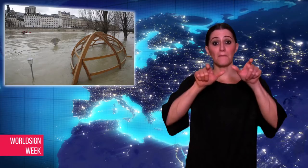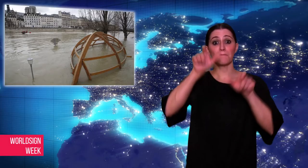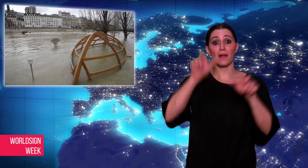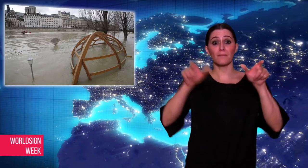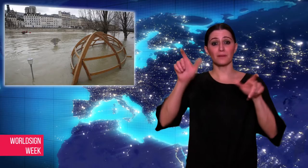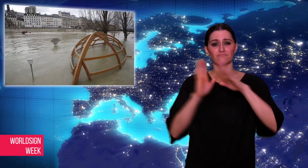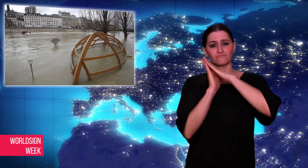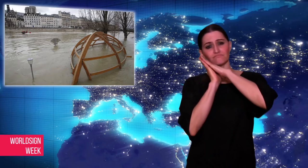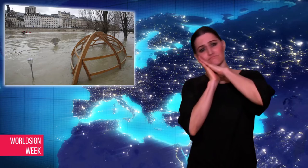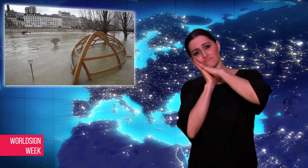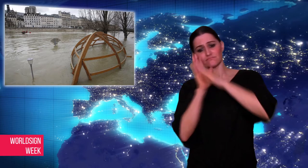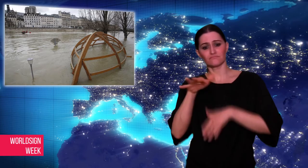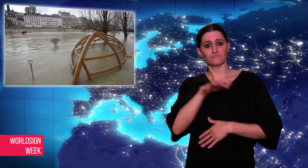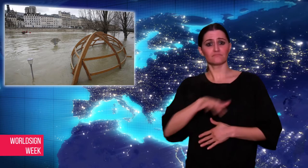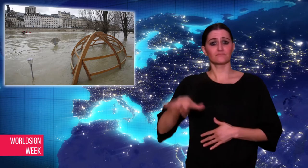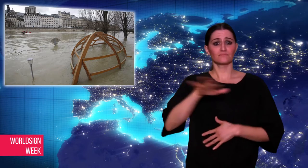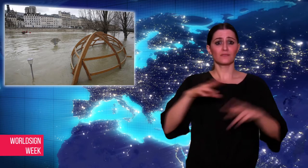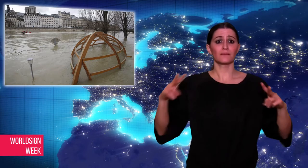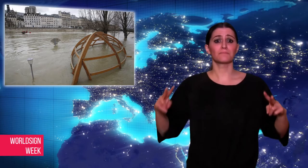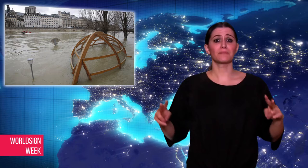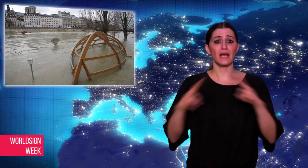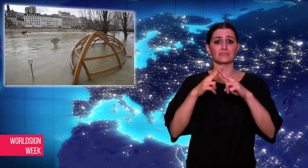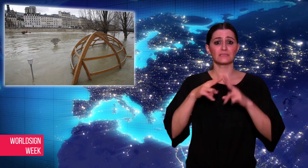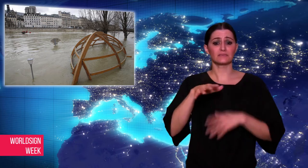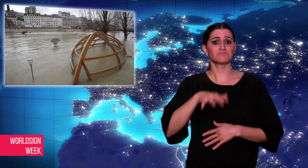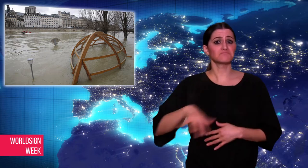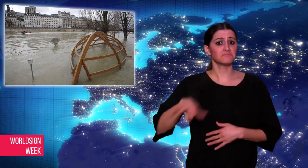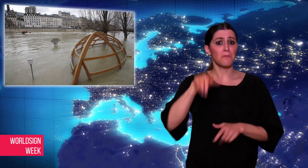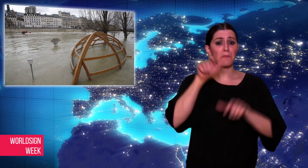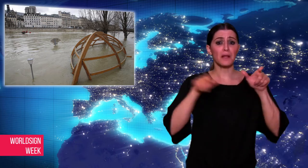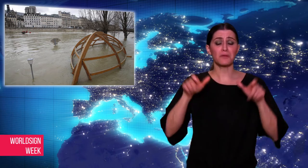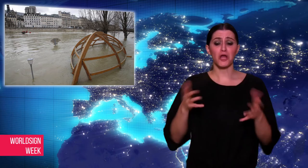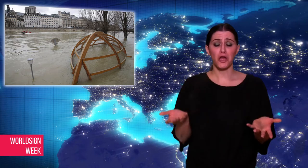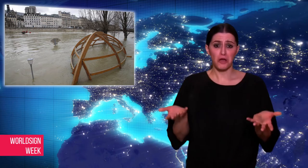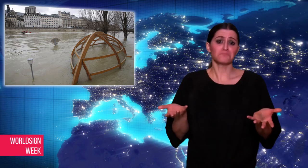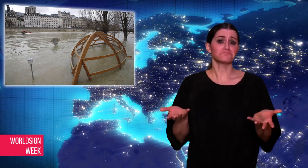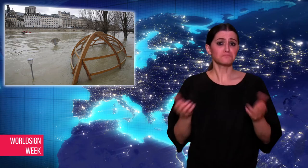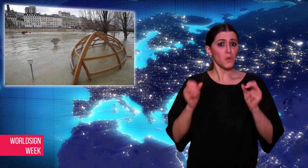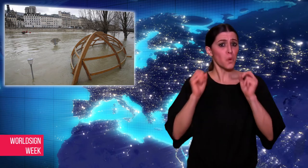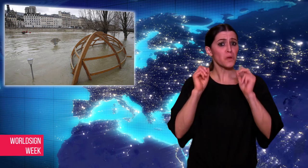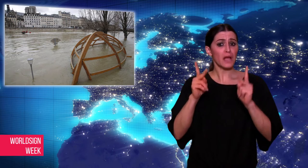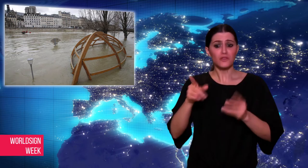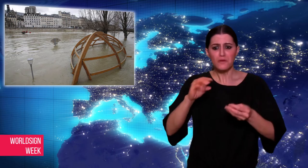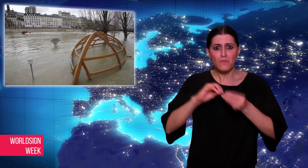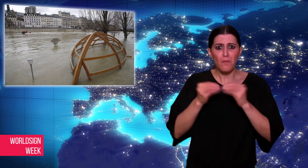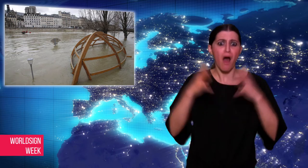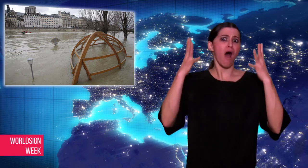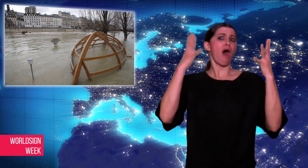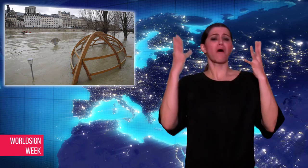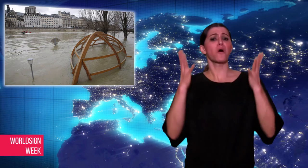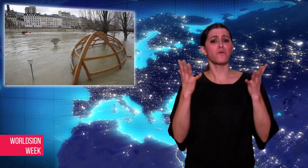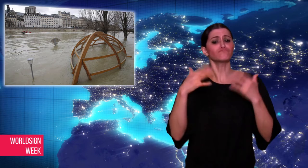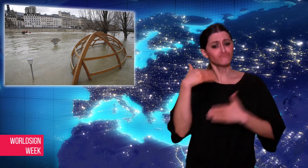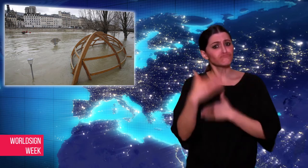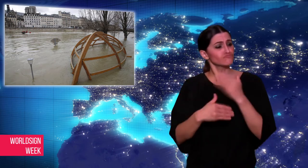While Parisiens responded well to the